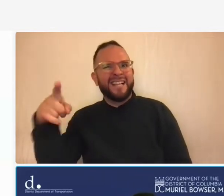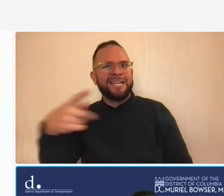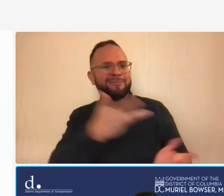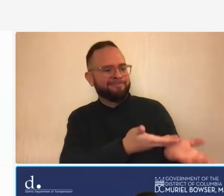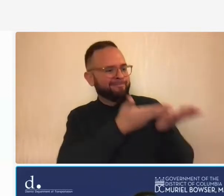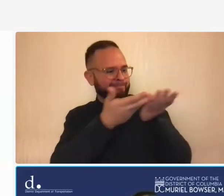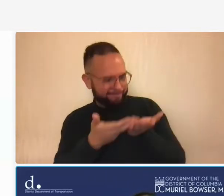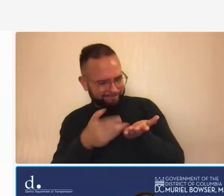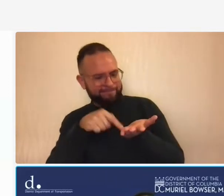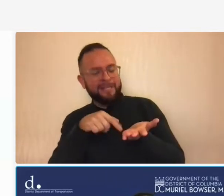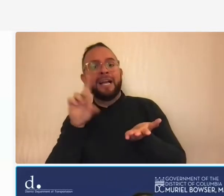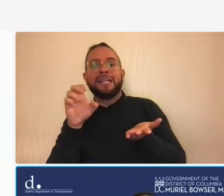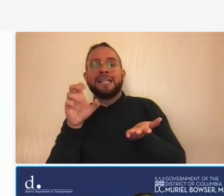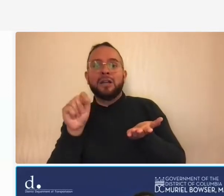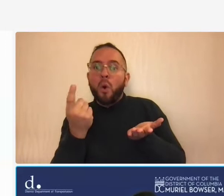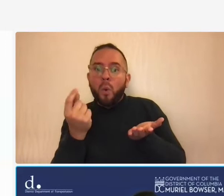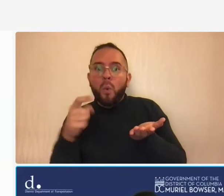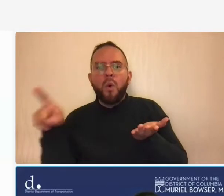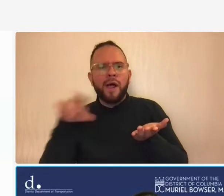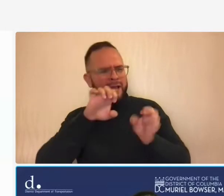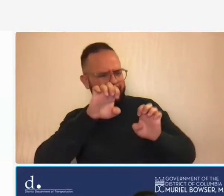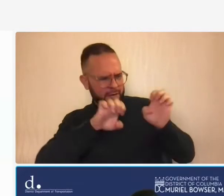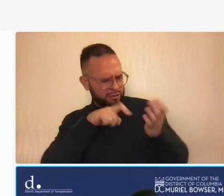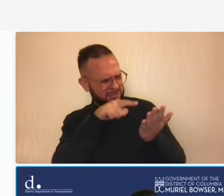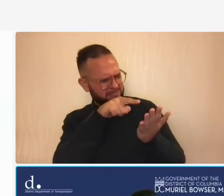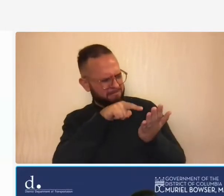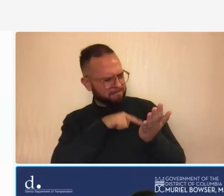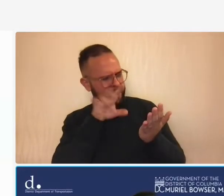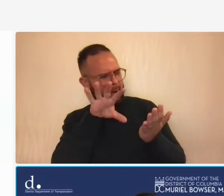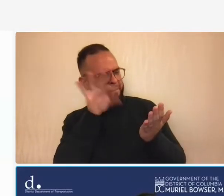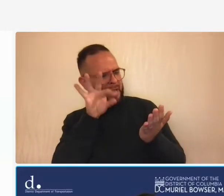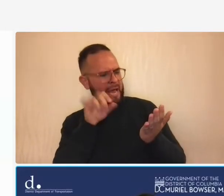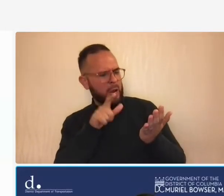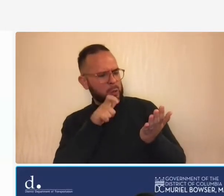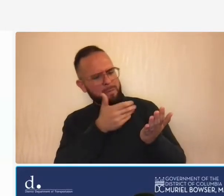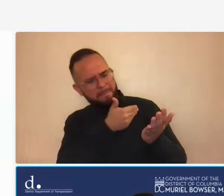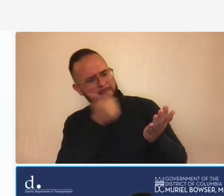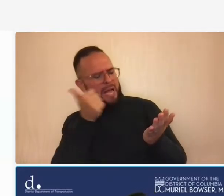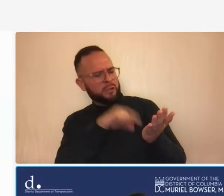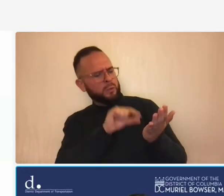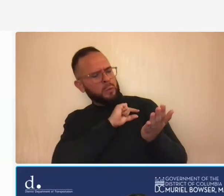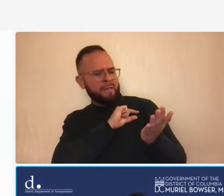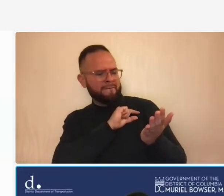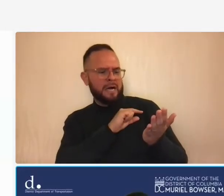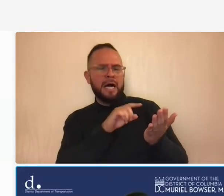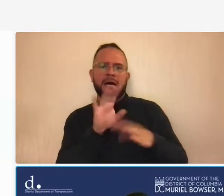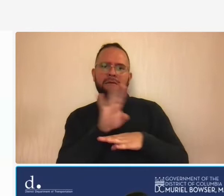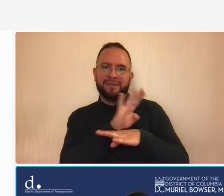ddot evaluates and selects the most qualified firm then they negotiate the project scope of work the